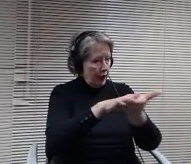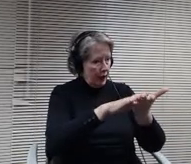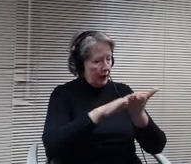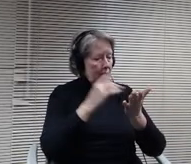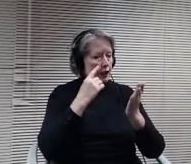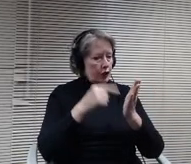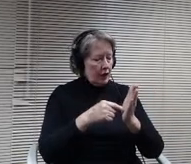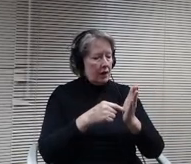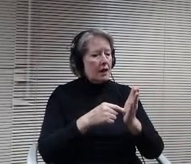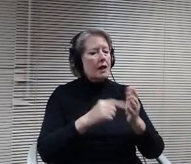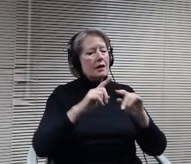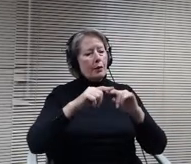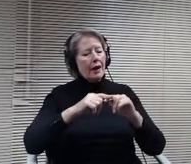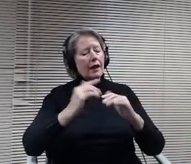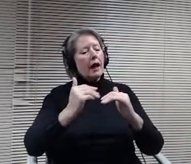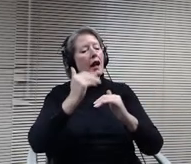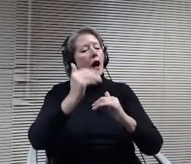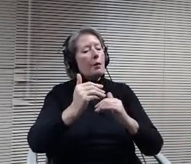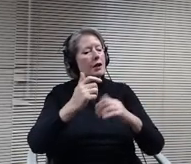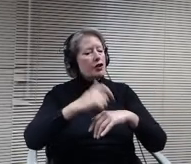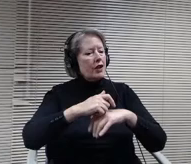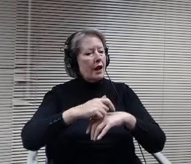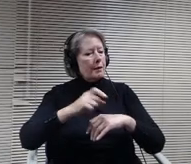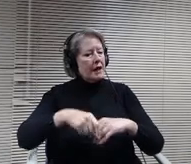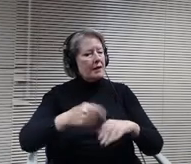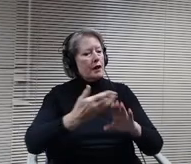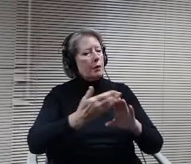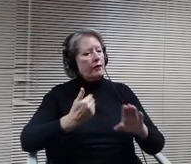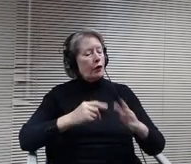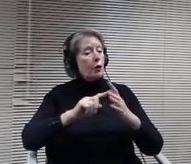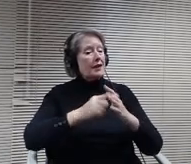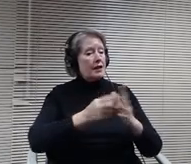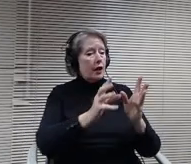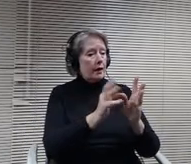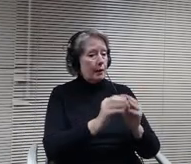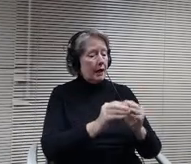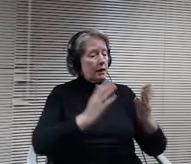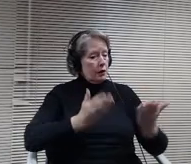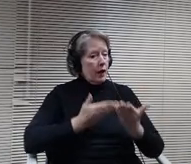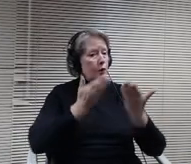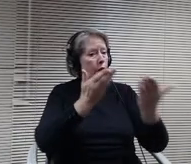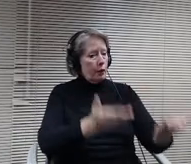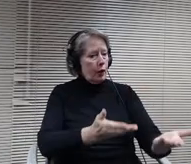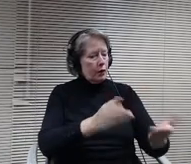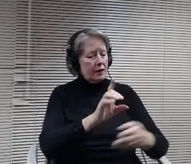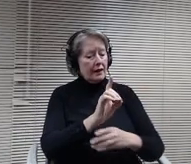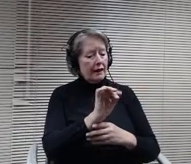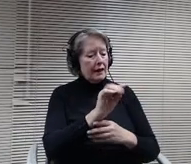those dates for you. Great thank you Doctor Peterson. Can I get a motion